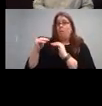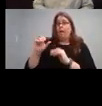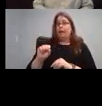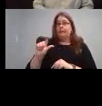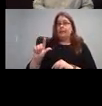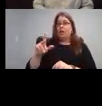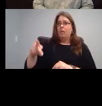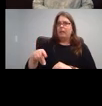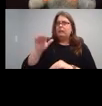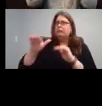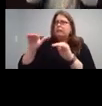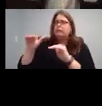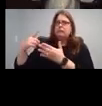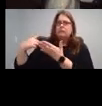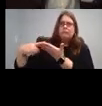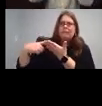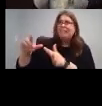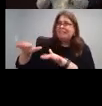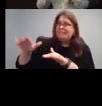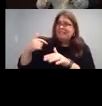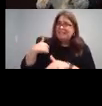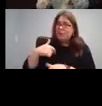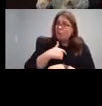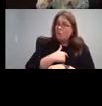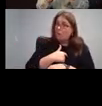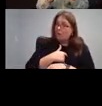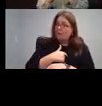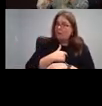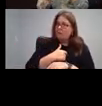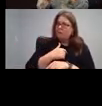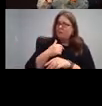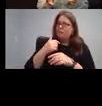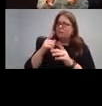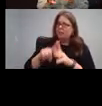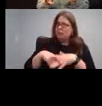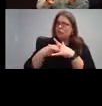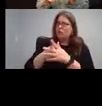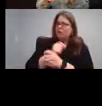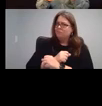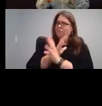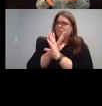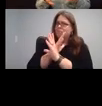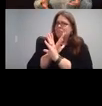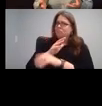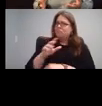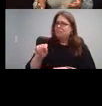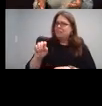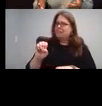other saying, oh, man, are we? are we about to move to telepractice? Are we all about to start having to do therapy